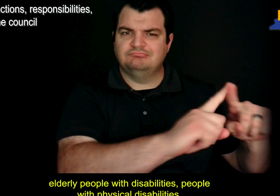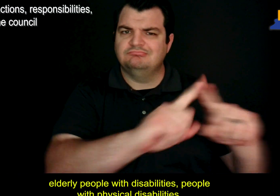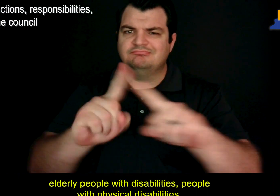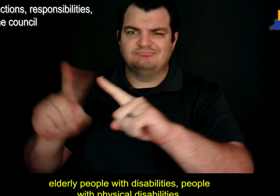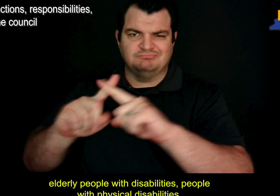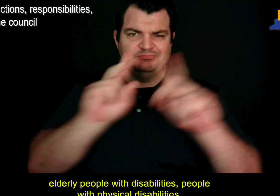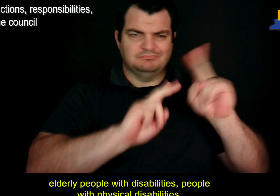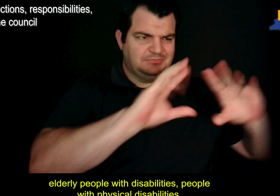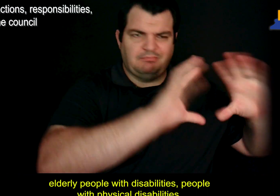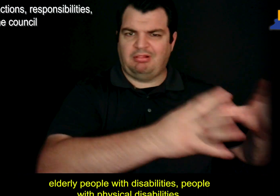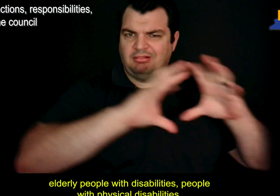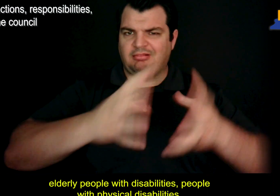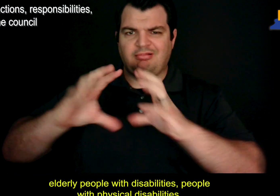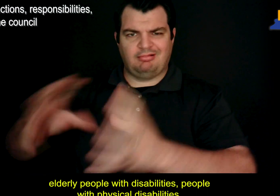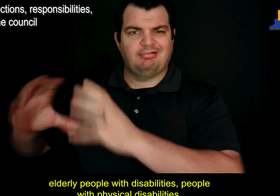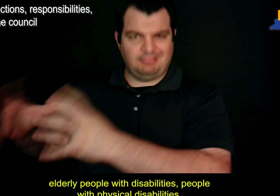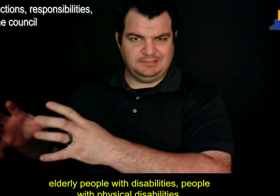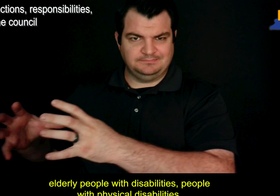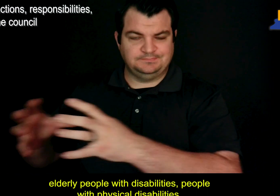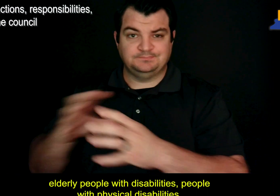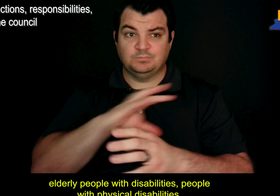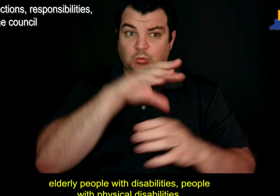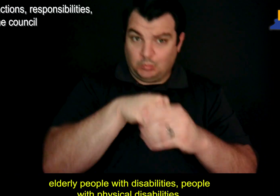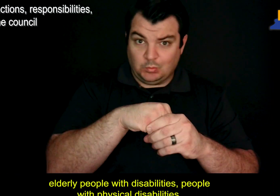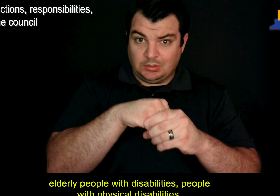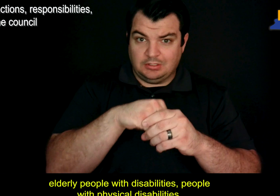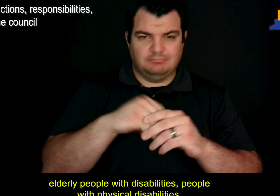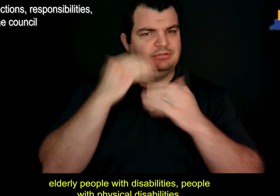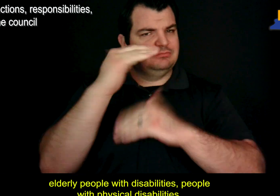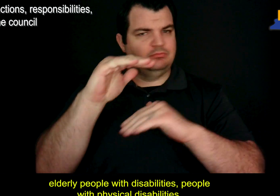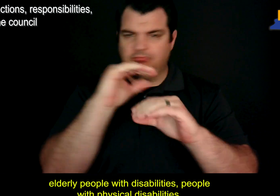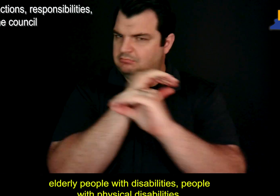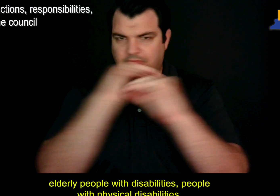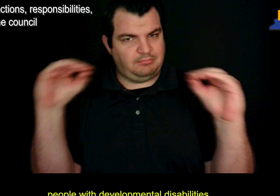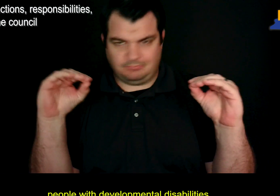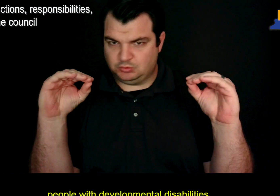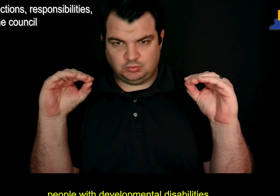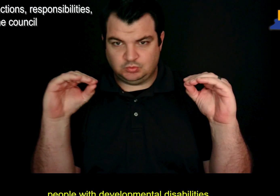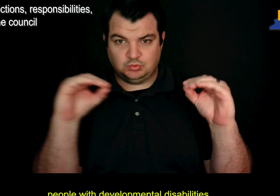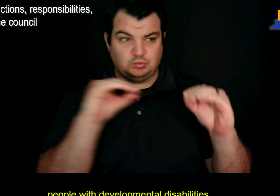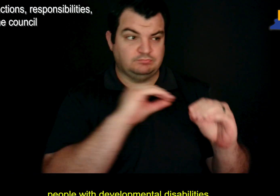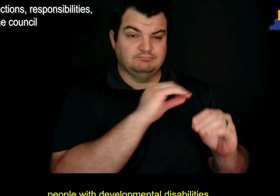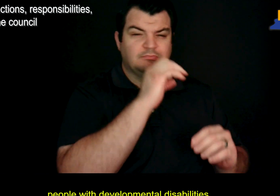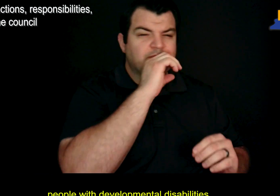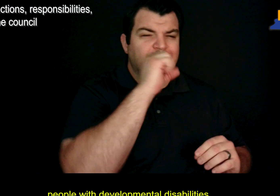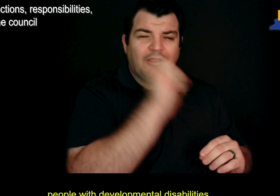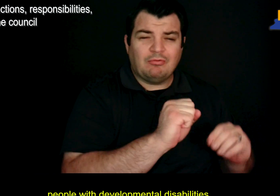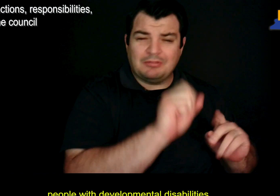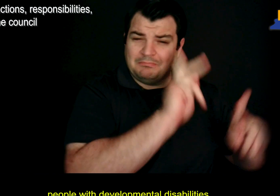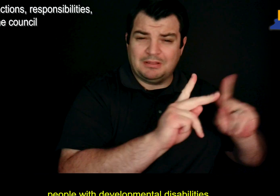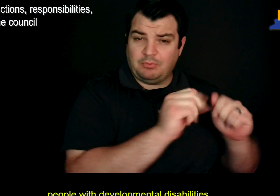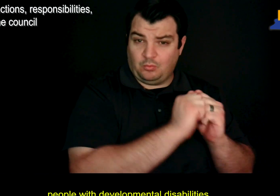elderly people with disabilities, people with physical disabilities, people with developmental disabilities,